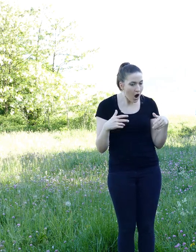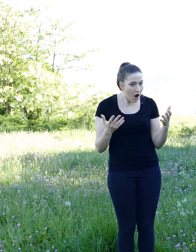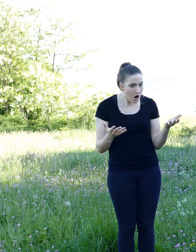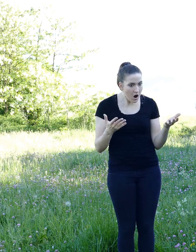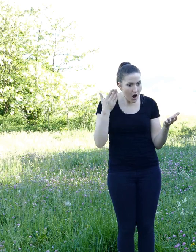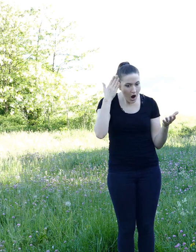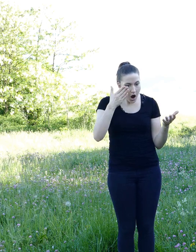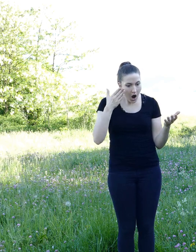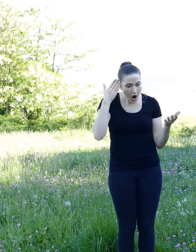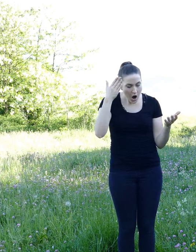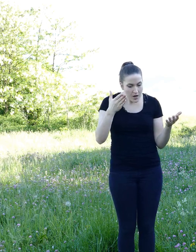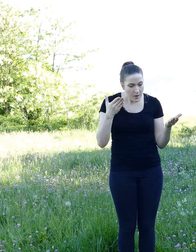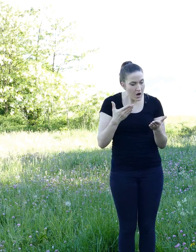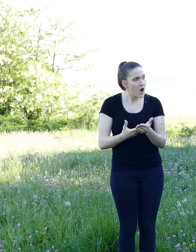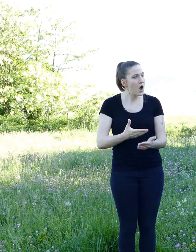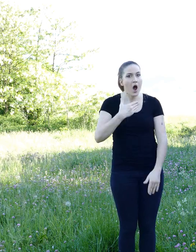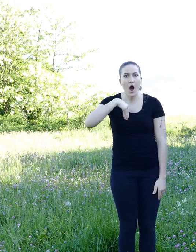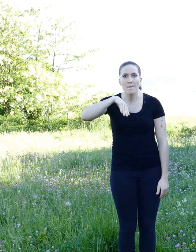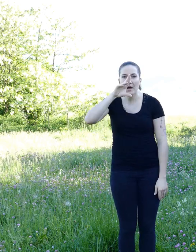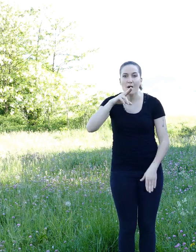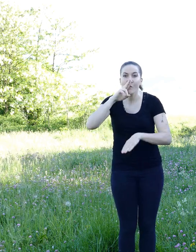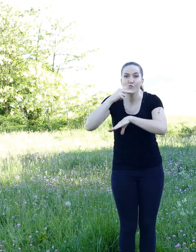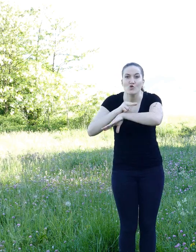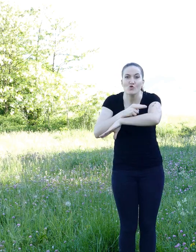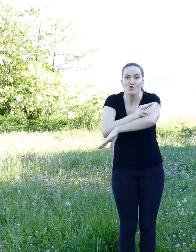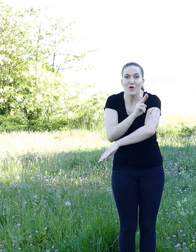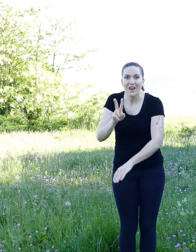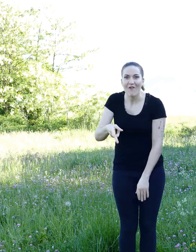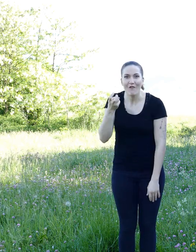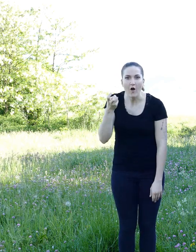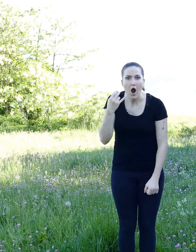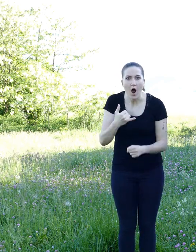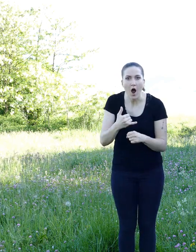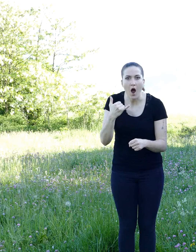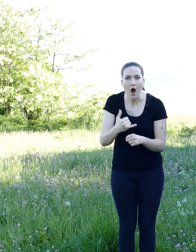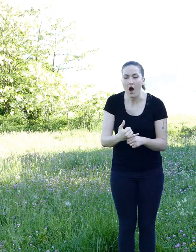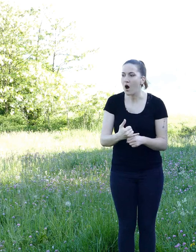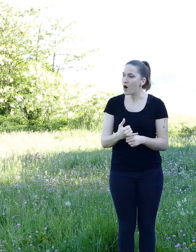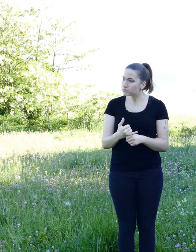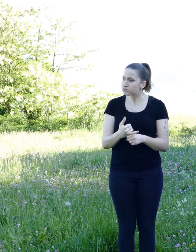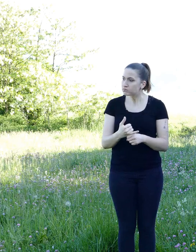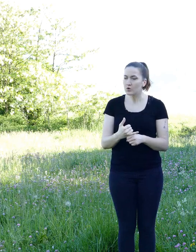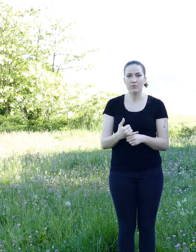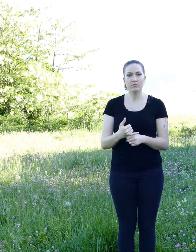How could a shameless gerbil fool him? Wouldn't it be easier and more honest